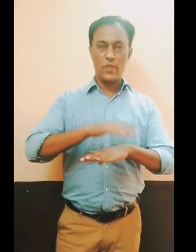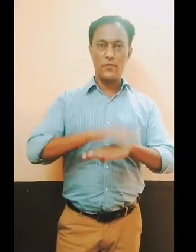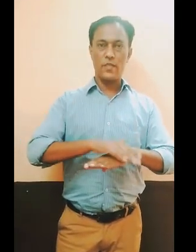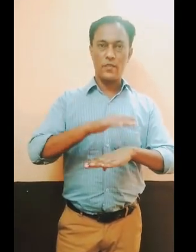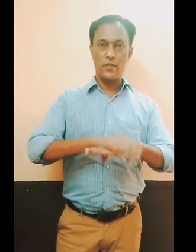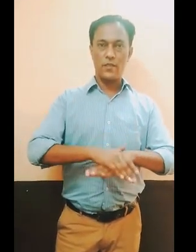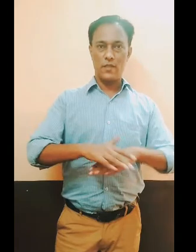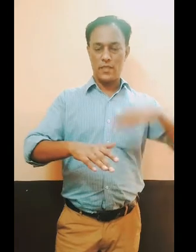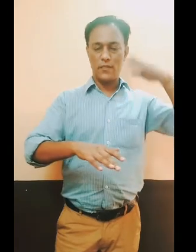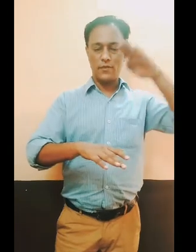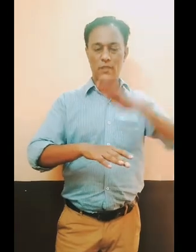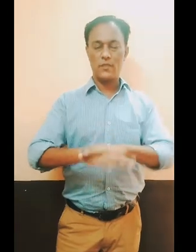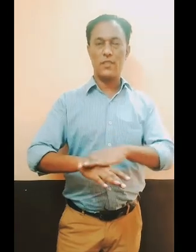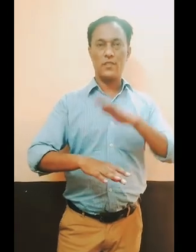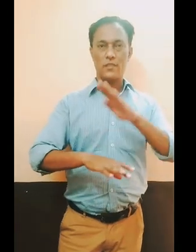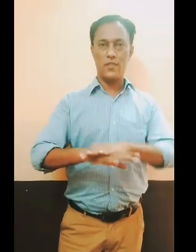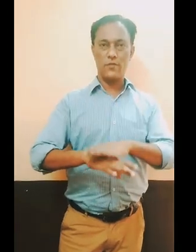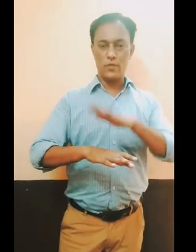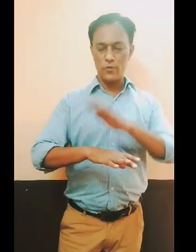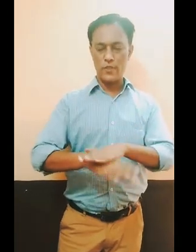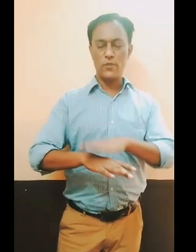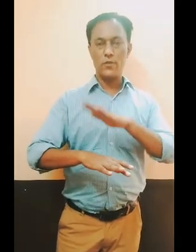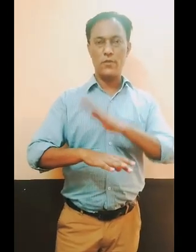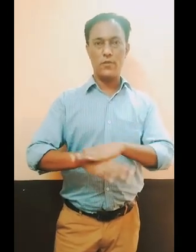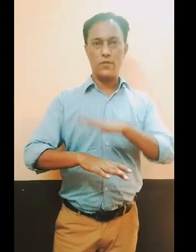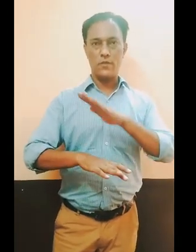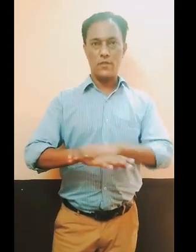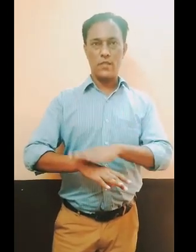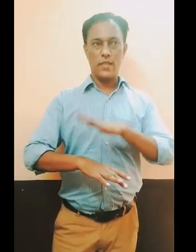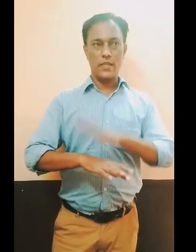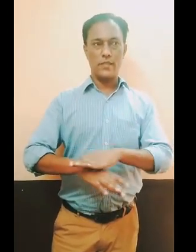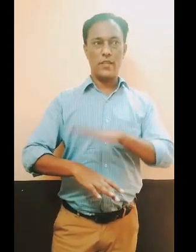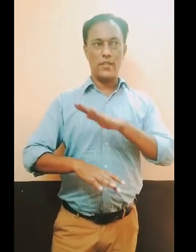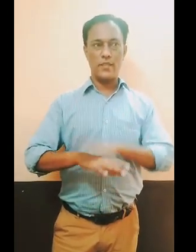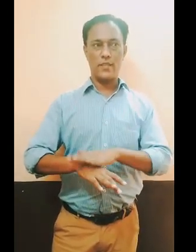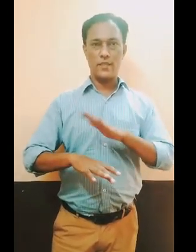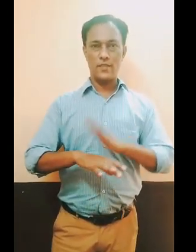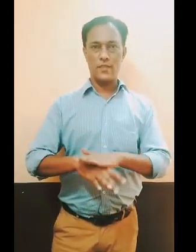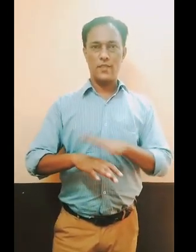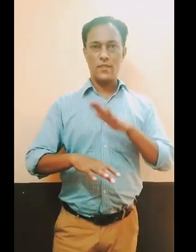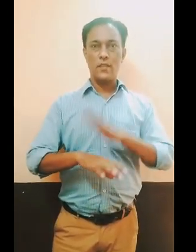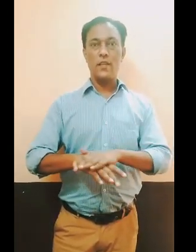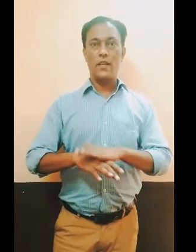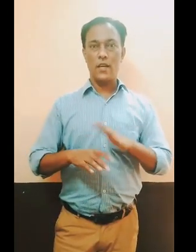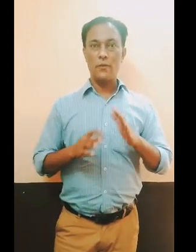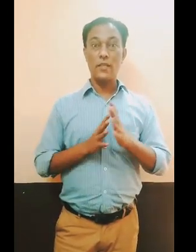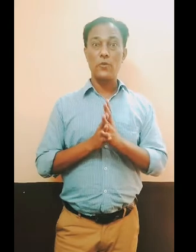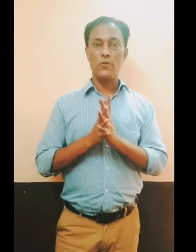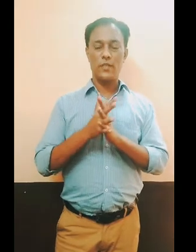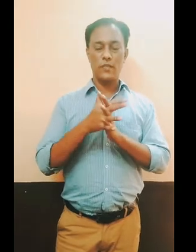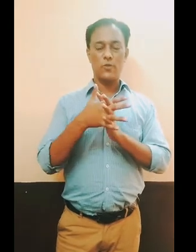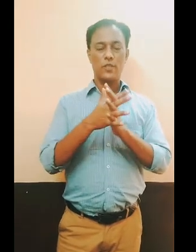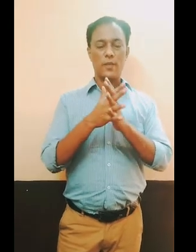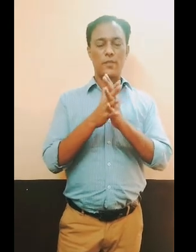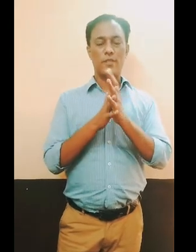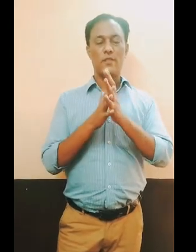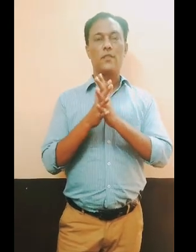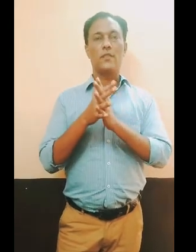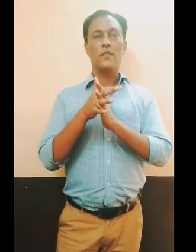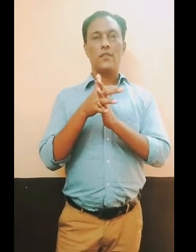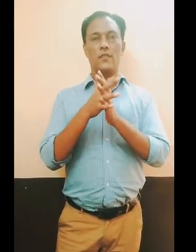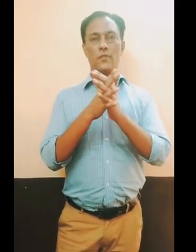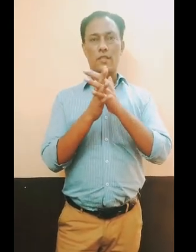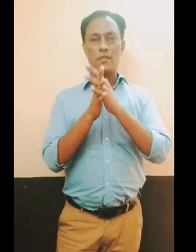this one and after this this one you will do and third is I will give very good case this